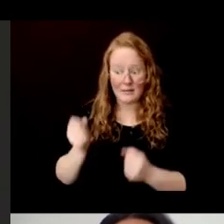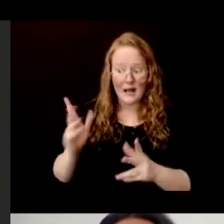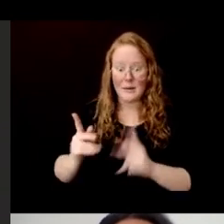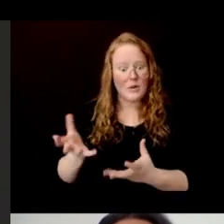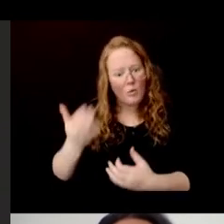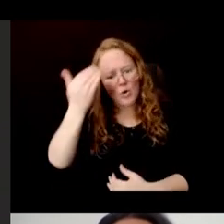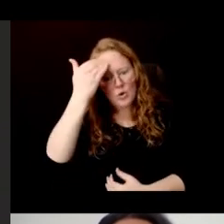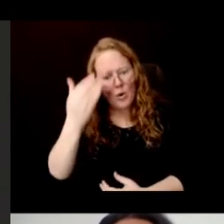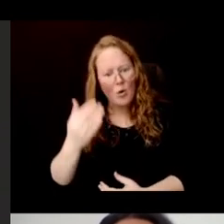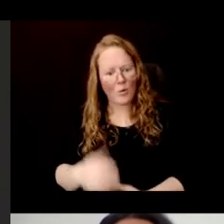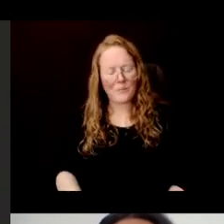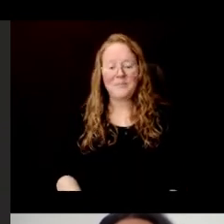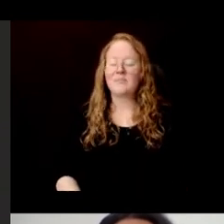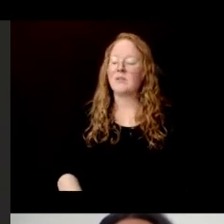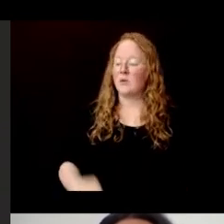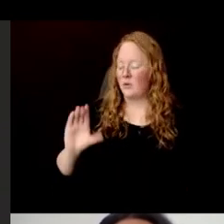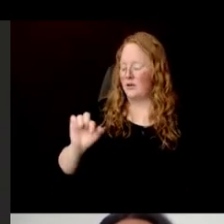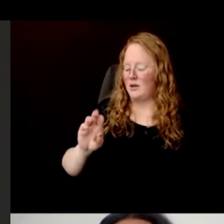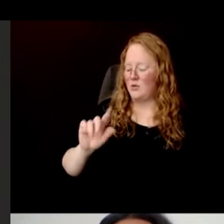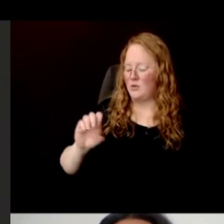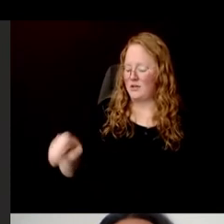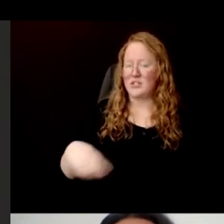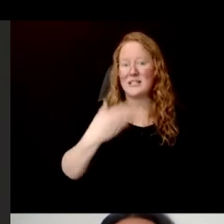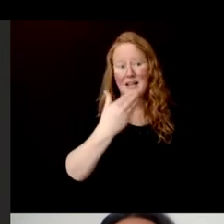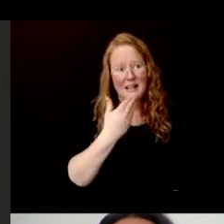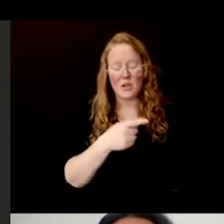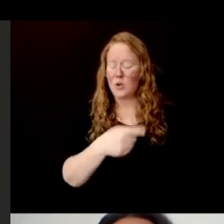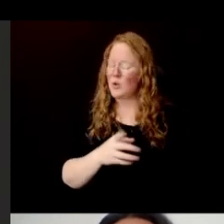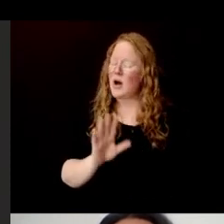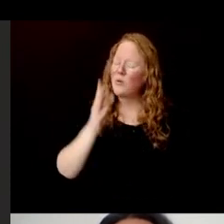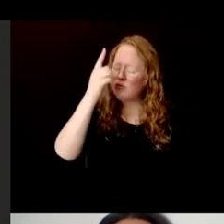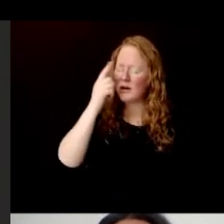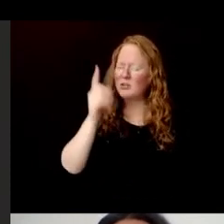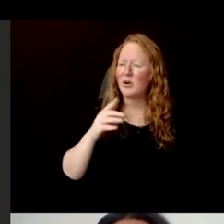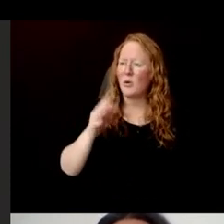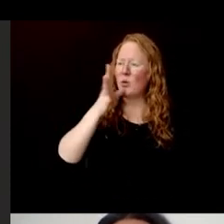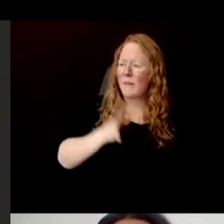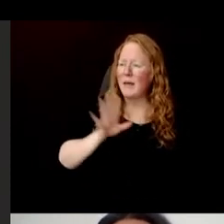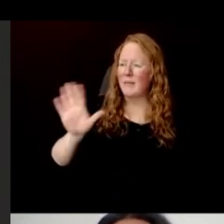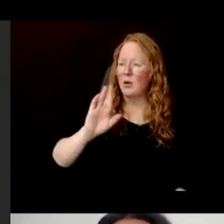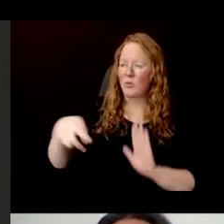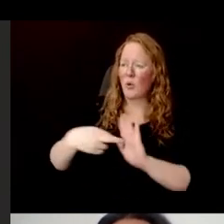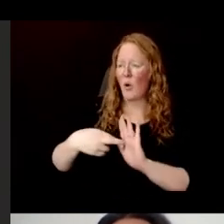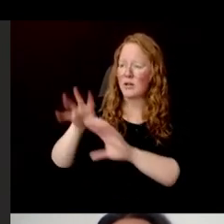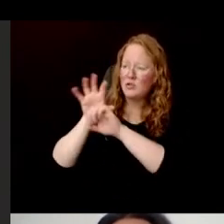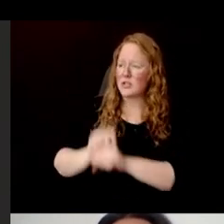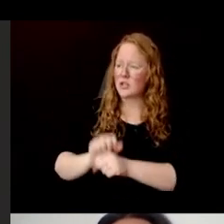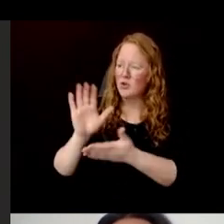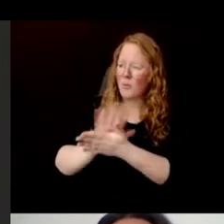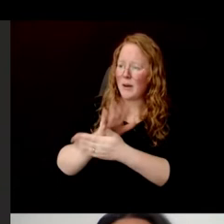Carolina has a great question. "Thank you for your wonderful talk. I'm wondering what role do women play in this traditional paper making?"